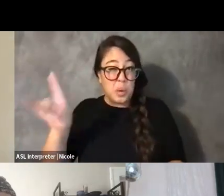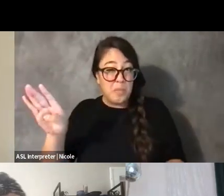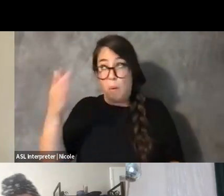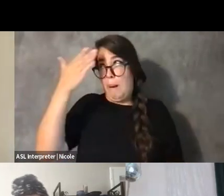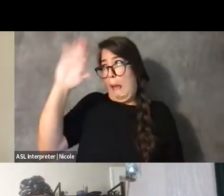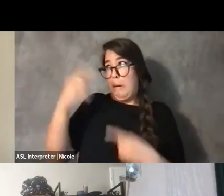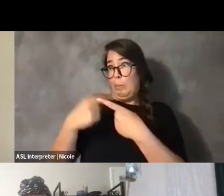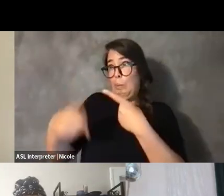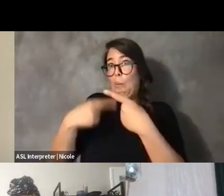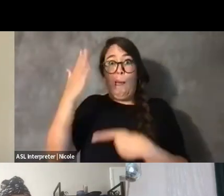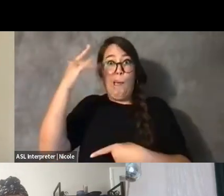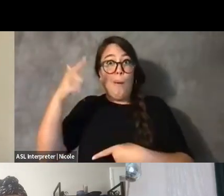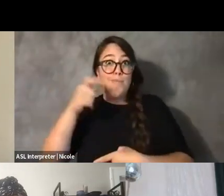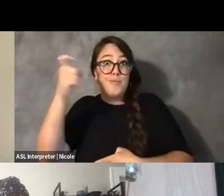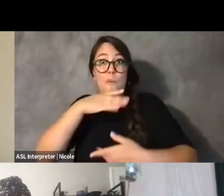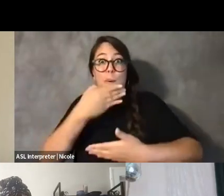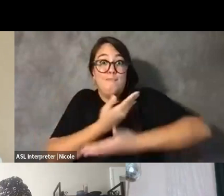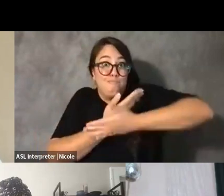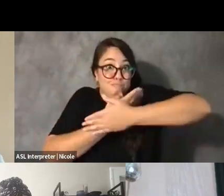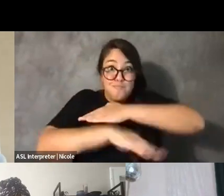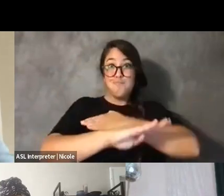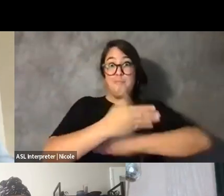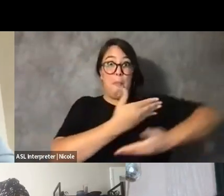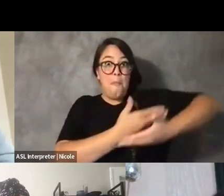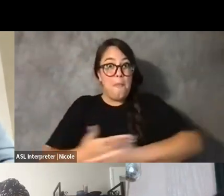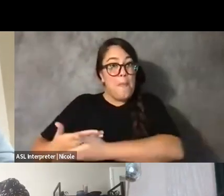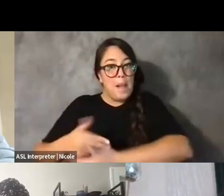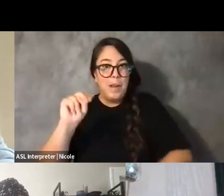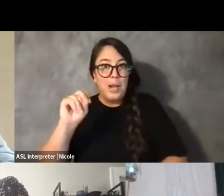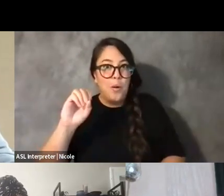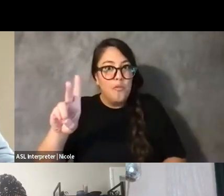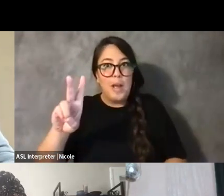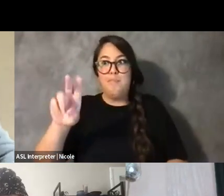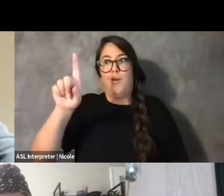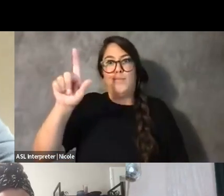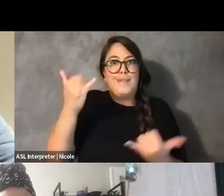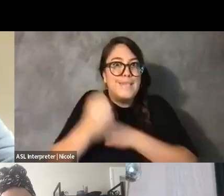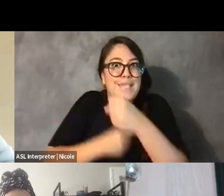and that's sort of, like, where my attention is going to be shifting